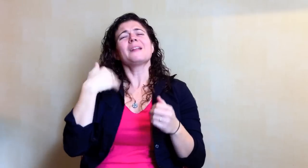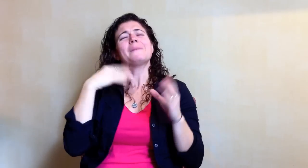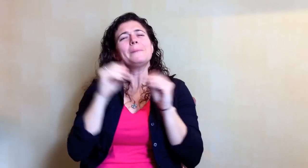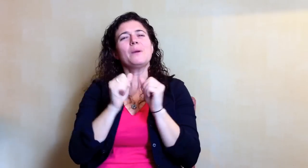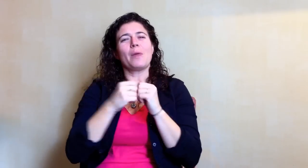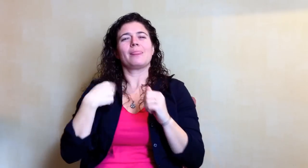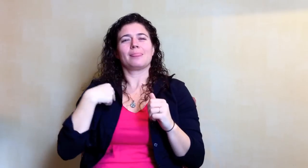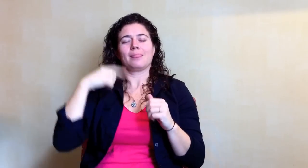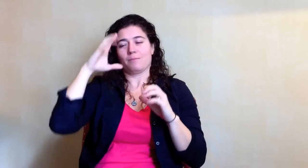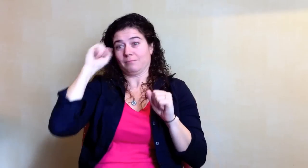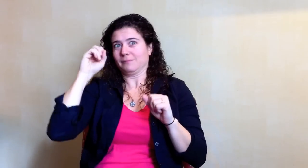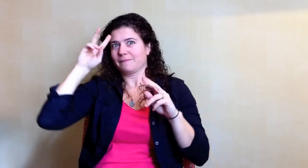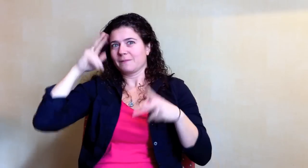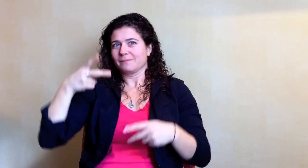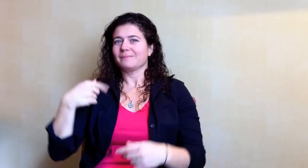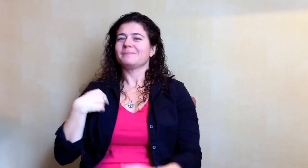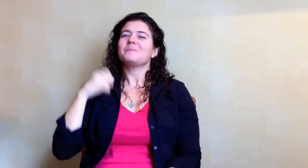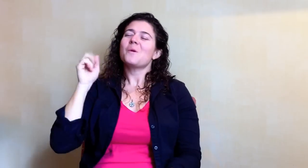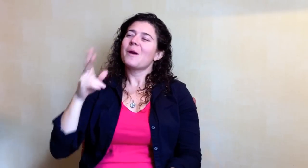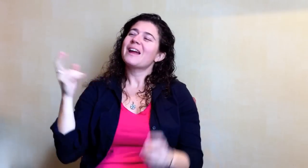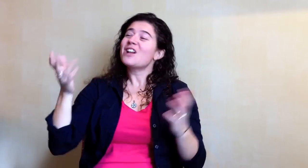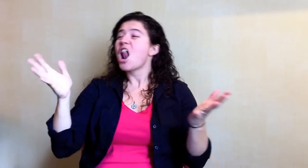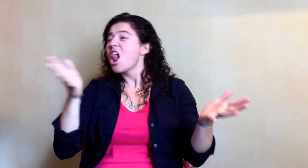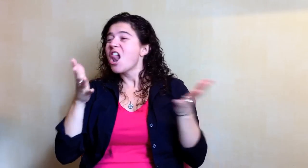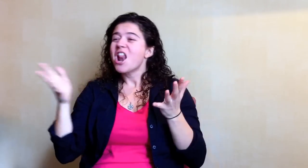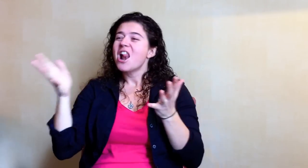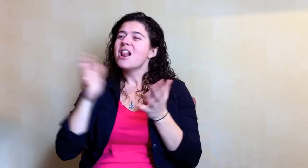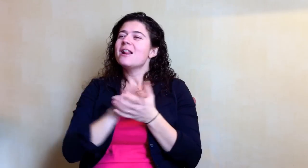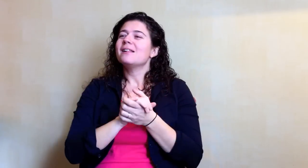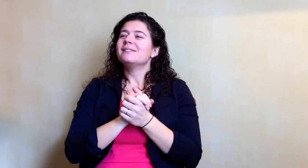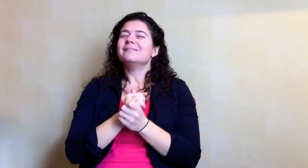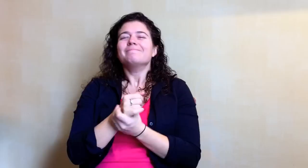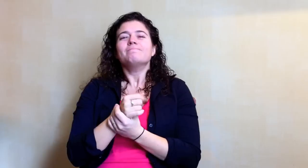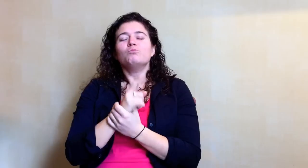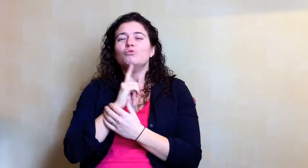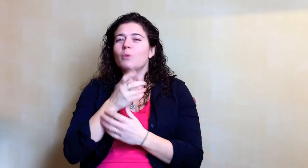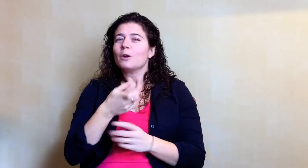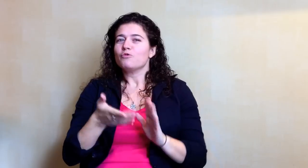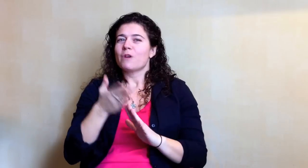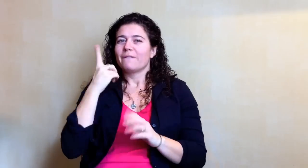They asked for a meeting with us, the president and vice president. I gave in. We chatted away and “We really want you to run